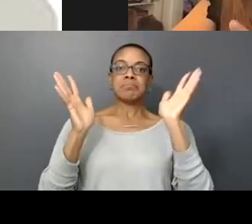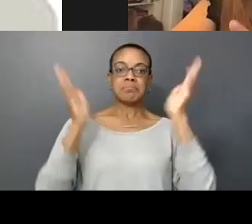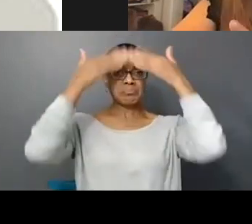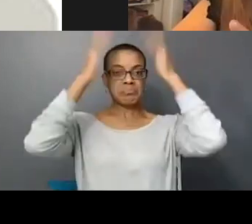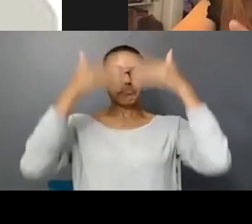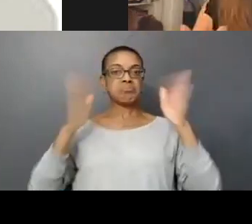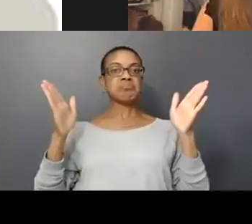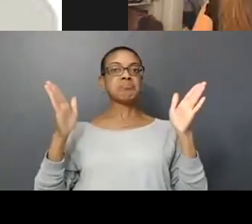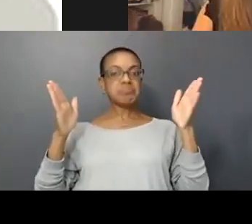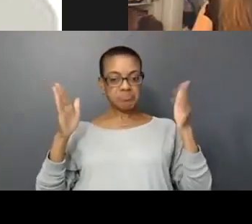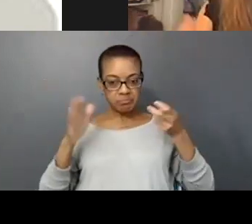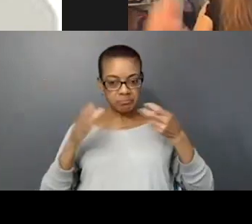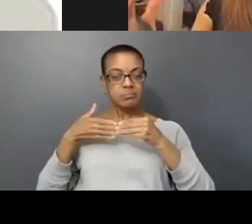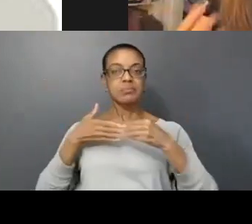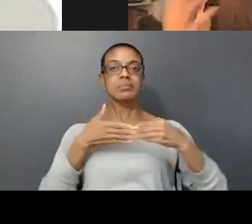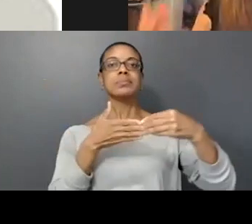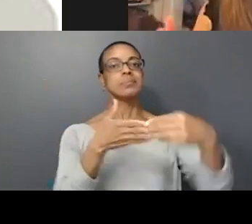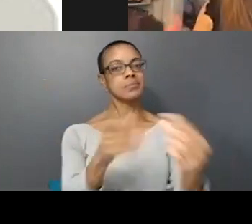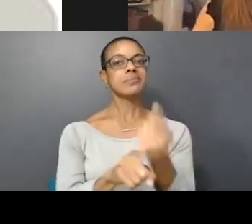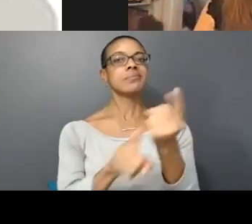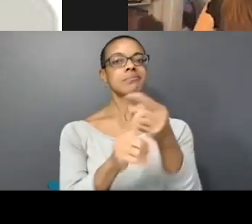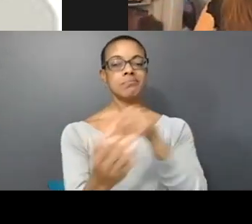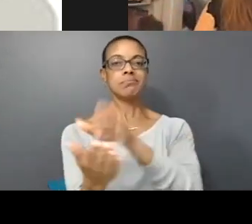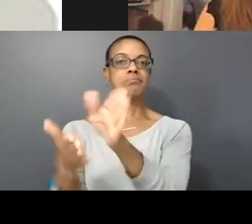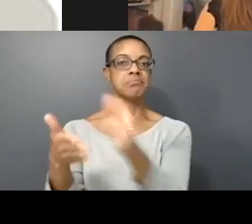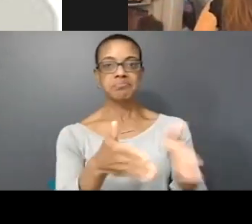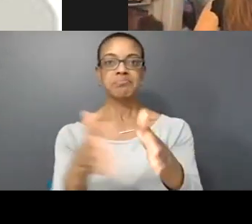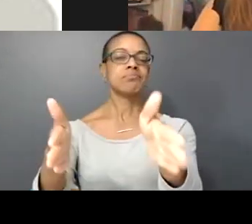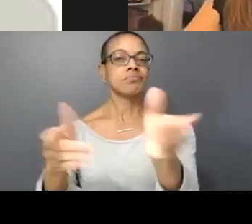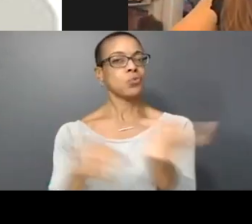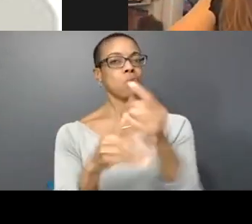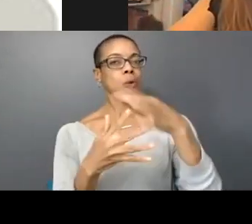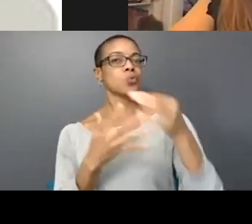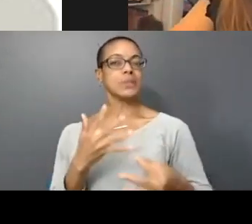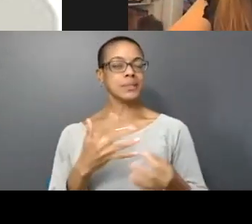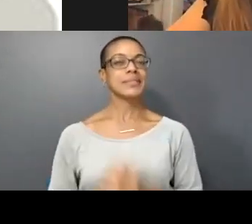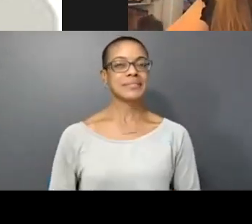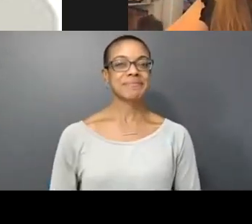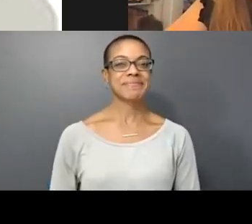lead you in the right direction and lead you with the right choices. There are some questions,